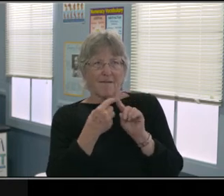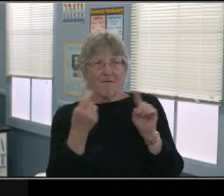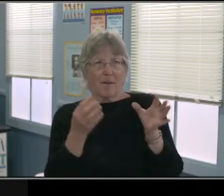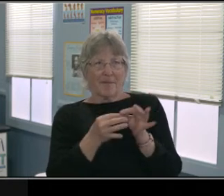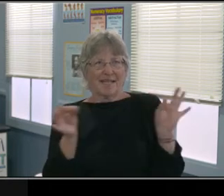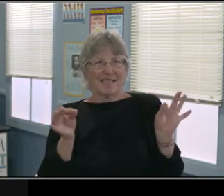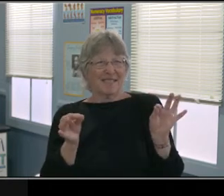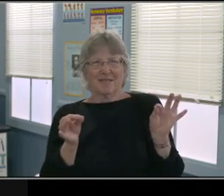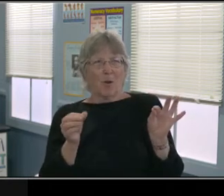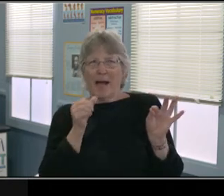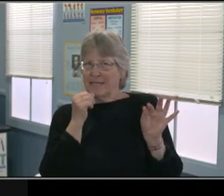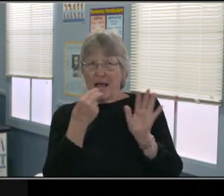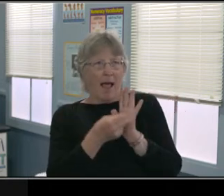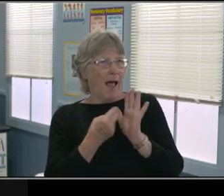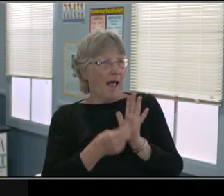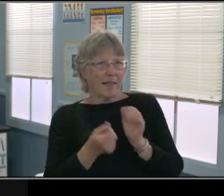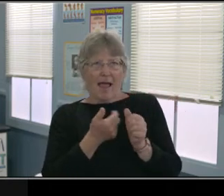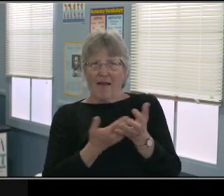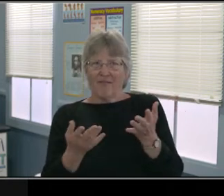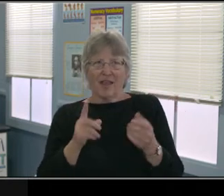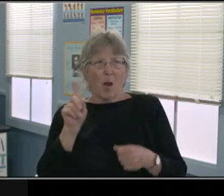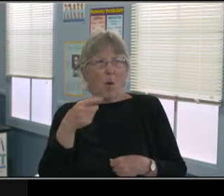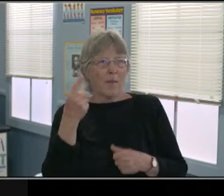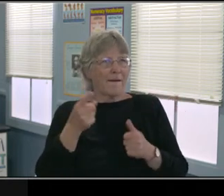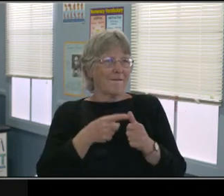What the classroom looks like, related services.